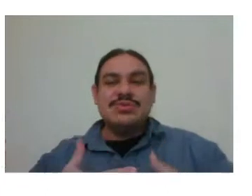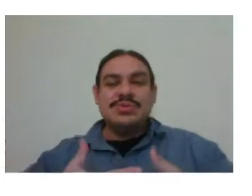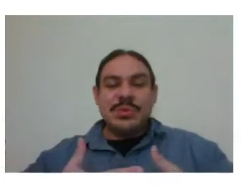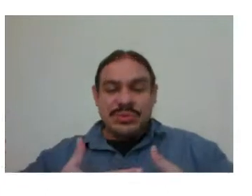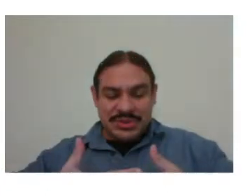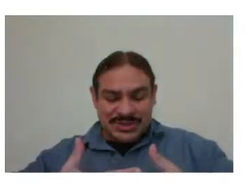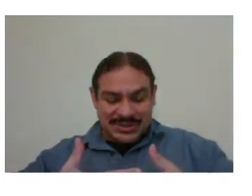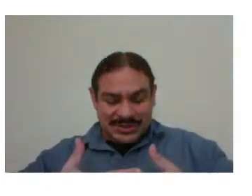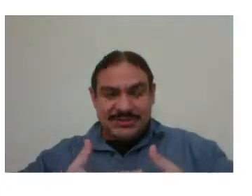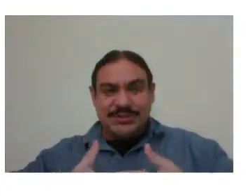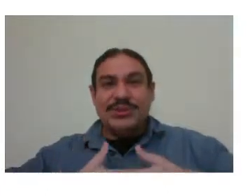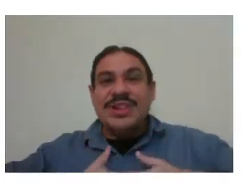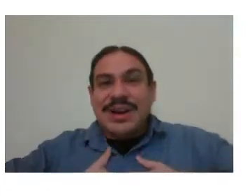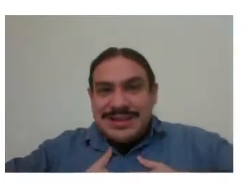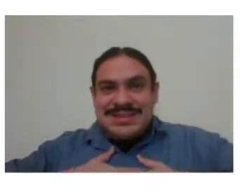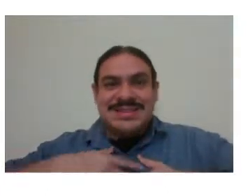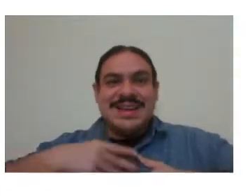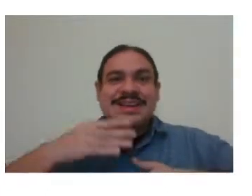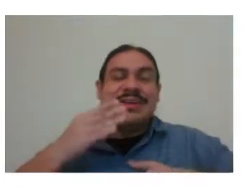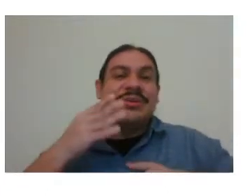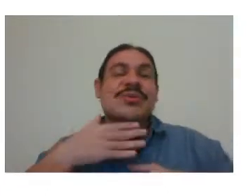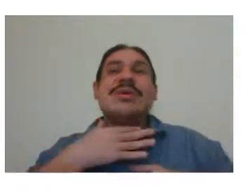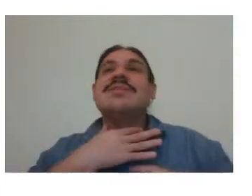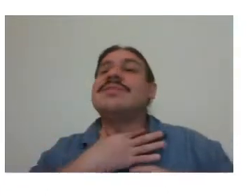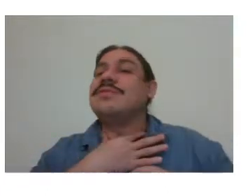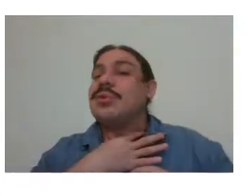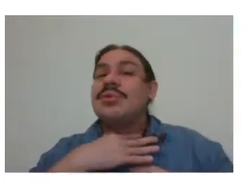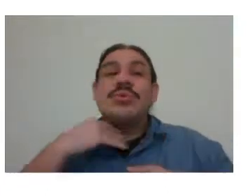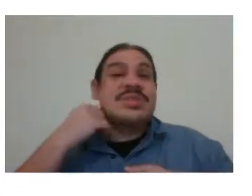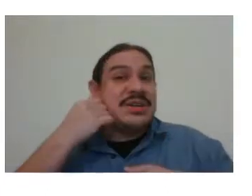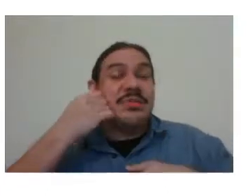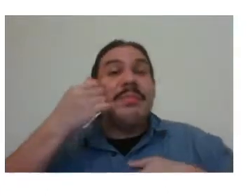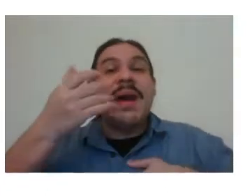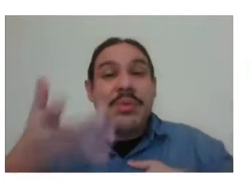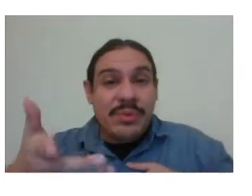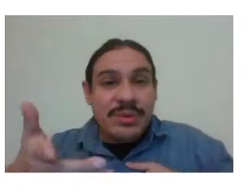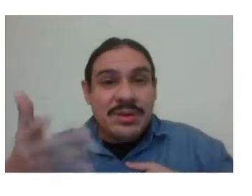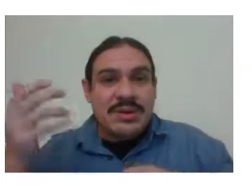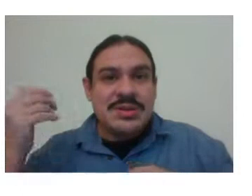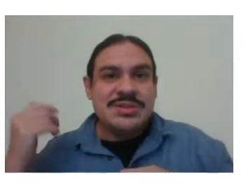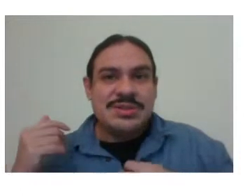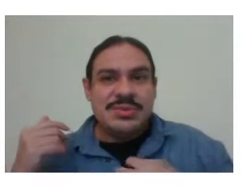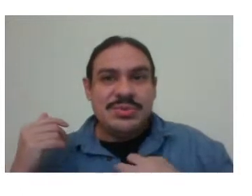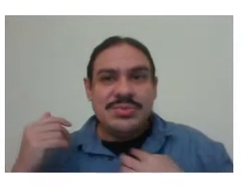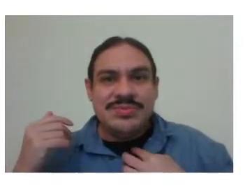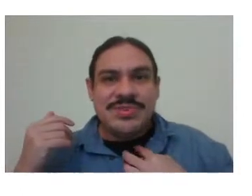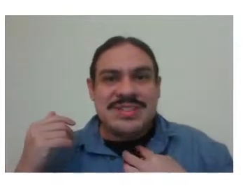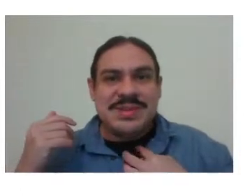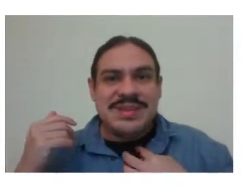motions of your lungs and your vocal cords and your mouth to transmit the